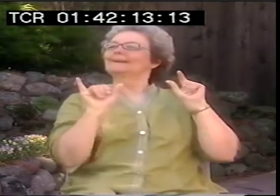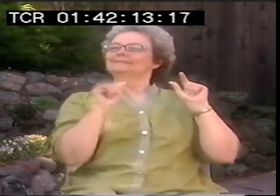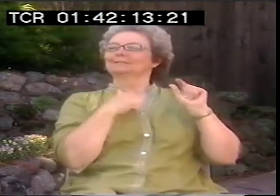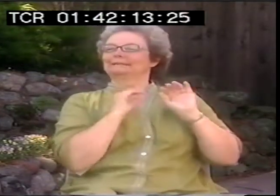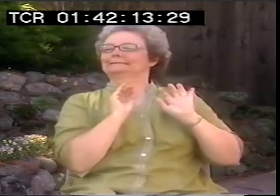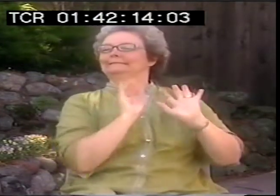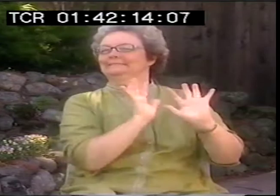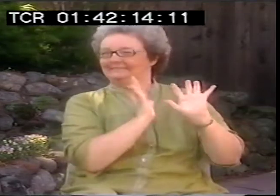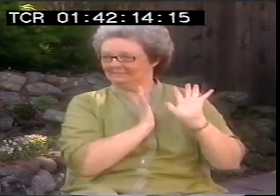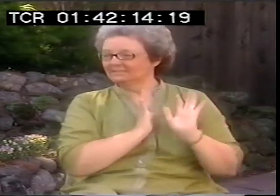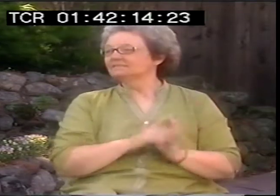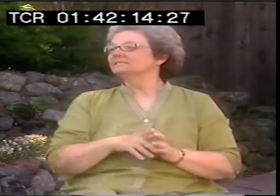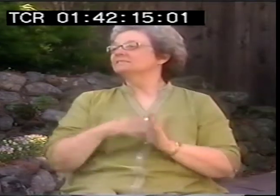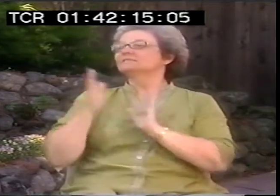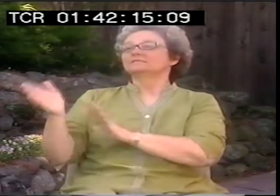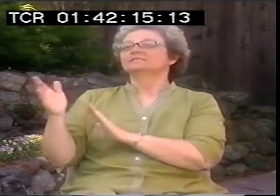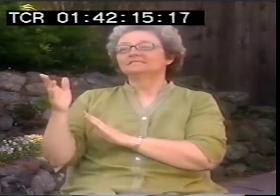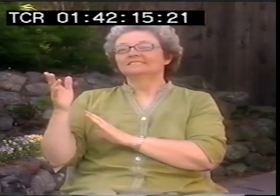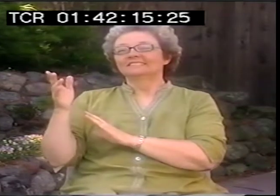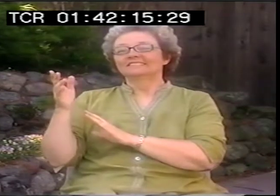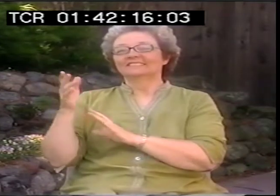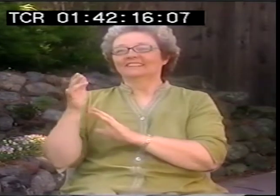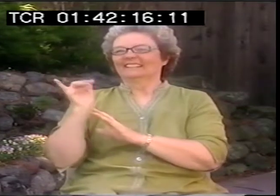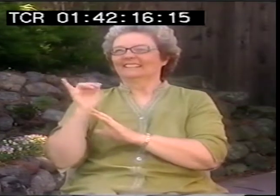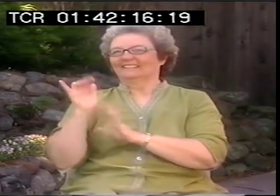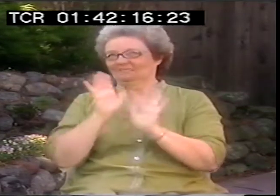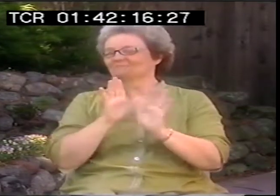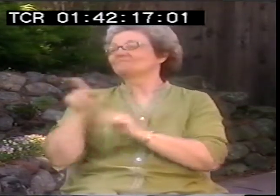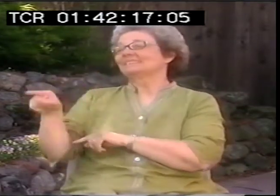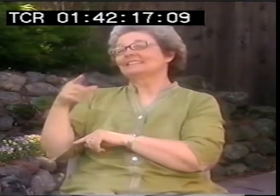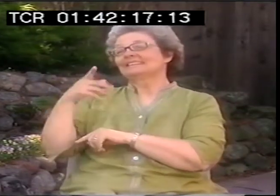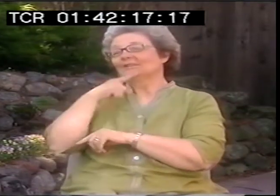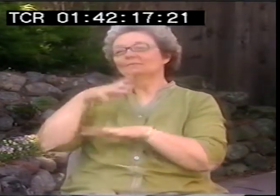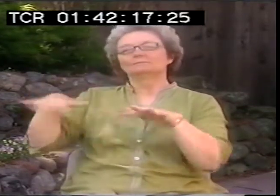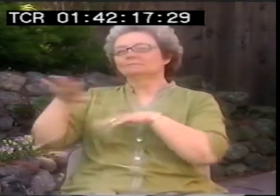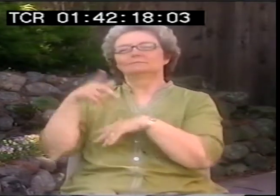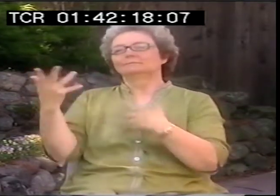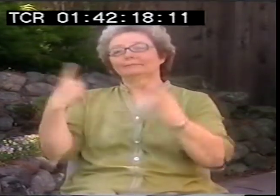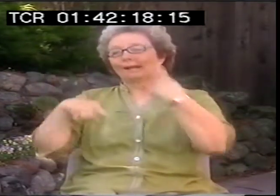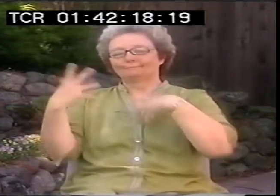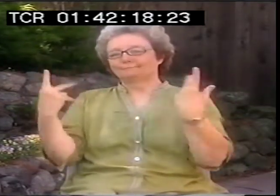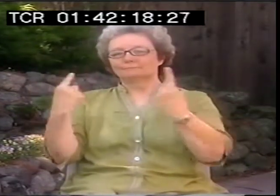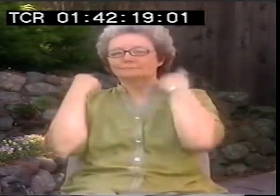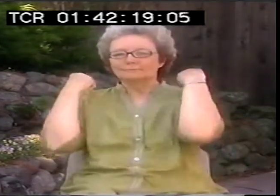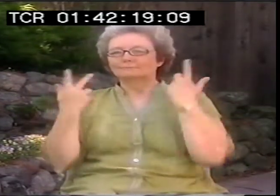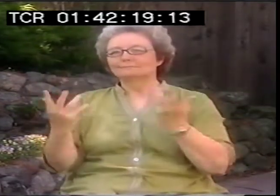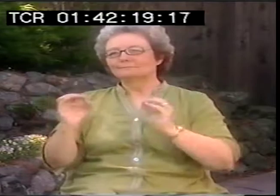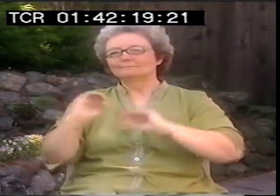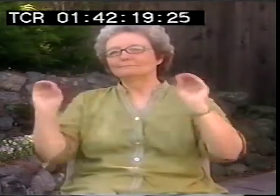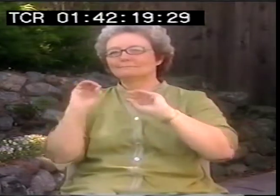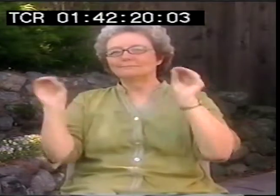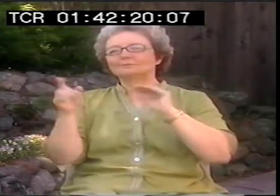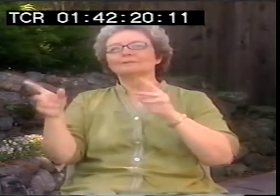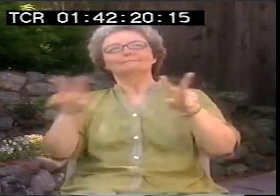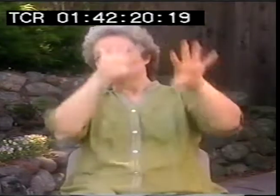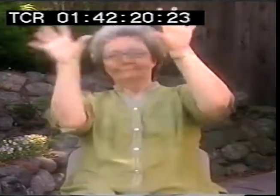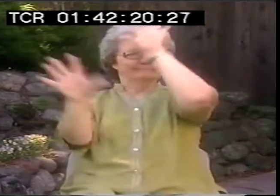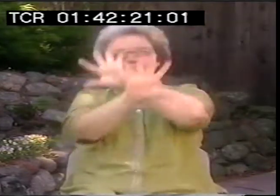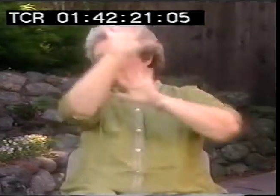So giving a little background is important. Hearing people don't understand any sign language at all. You know, they're just going to see hands waving in the air